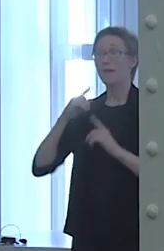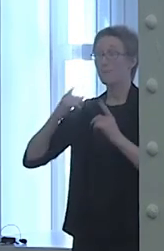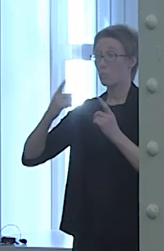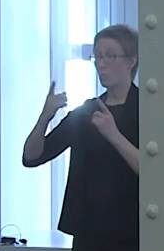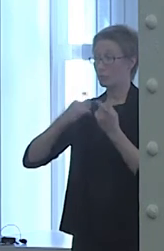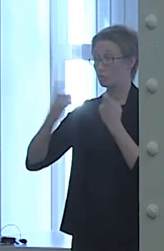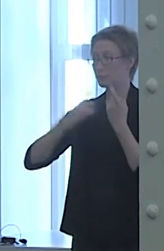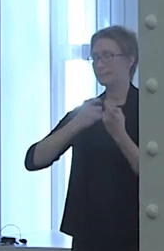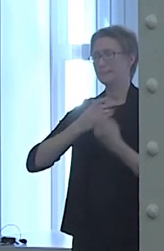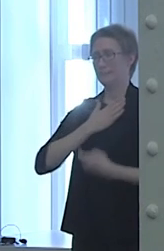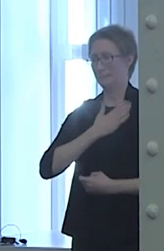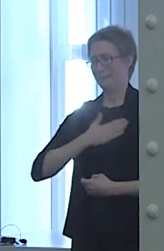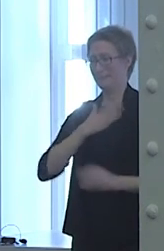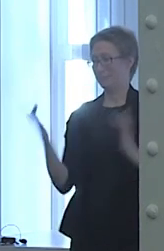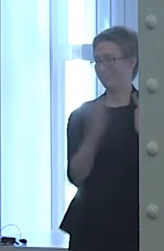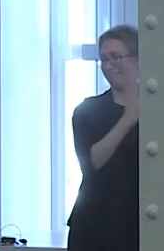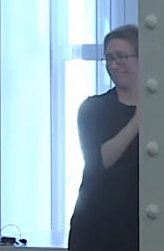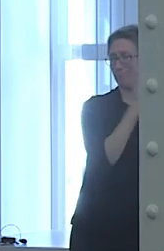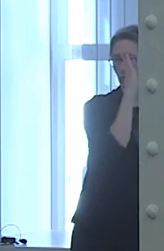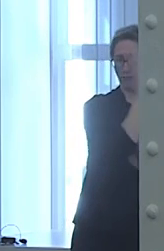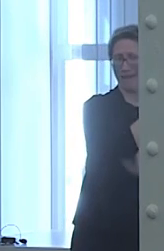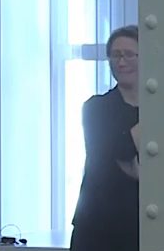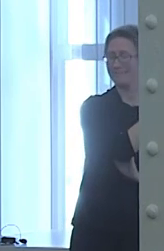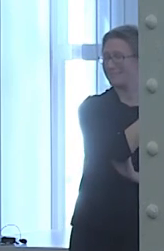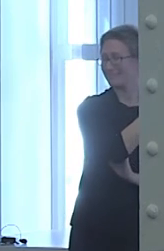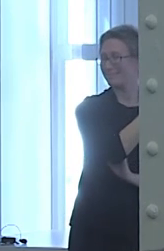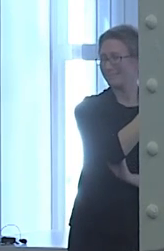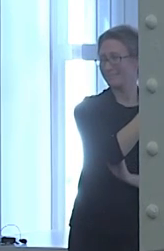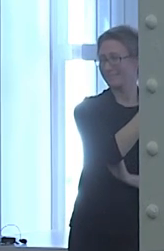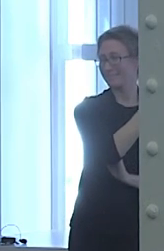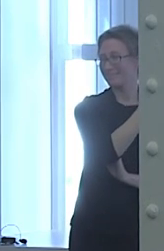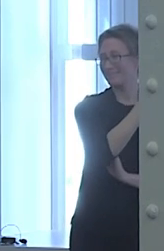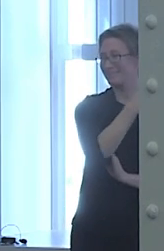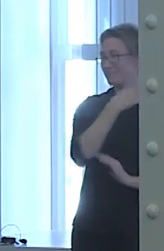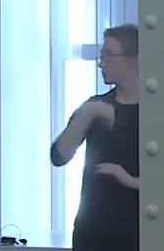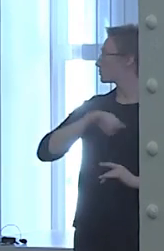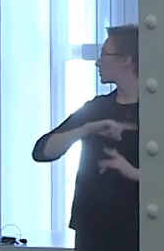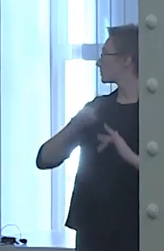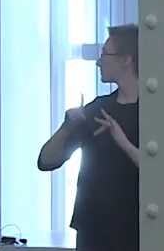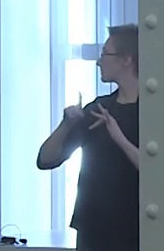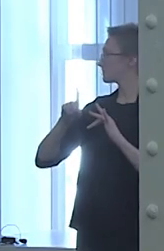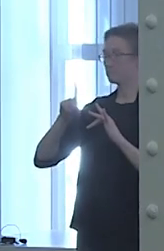I would encourage you to reach out on her social media or her